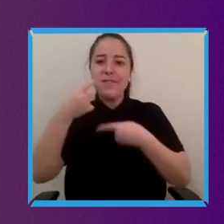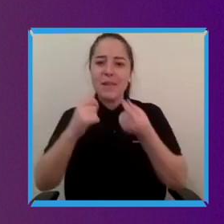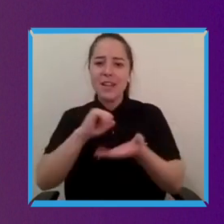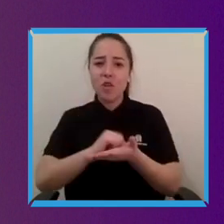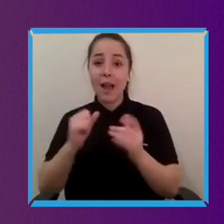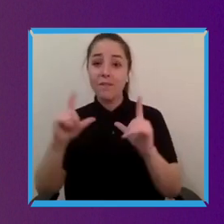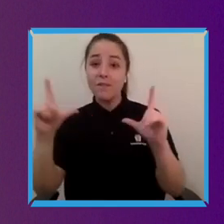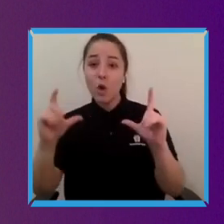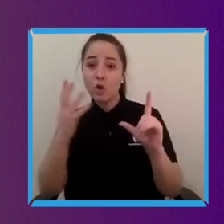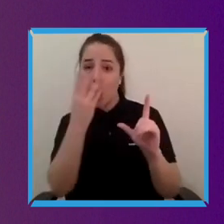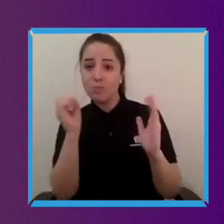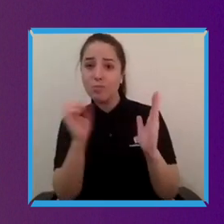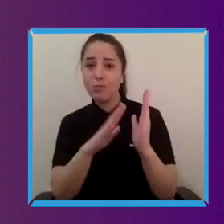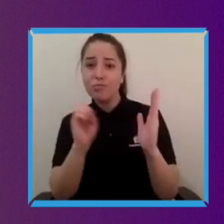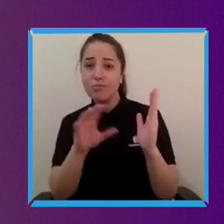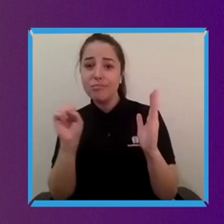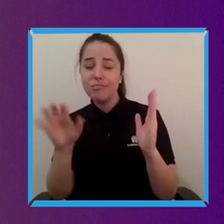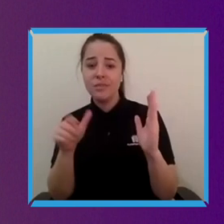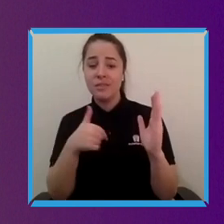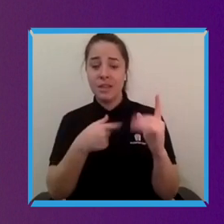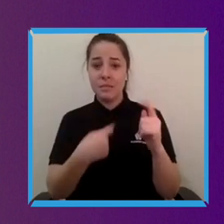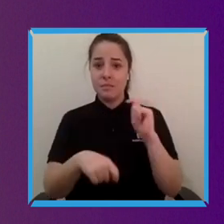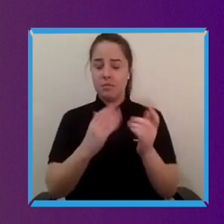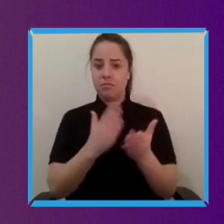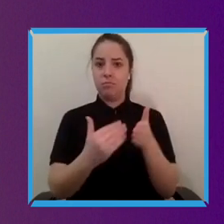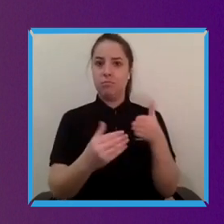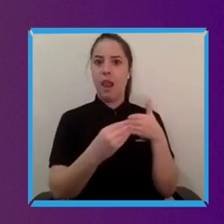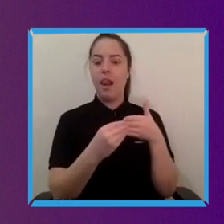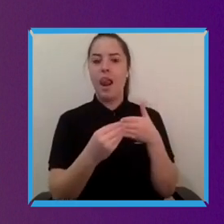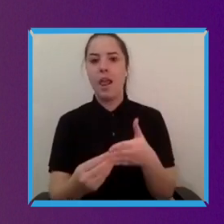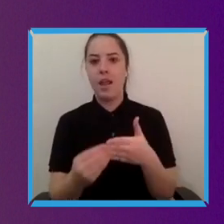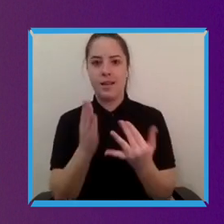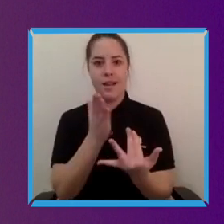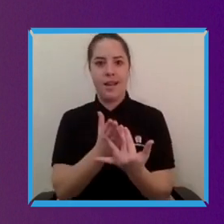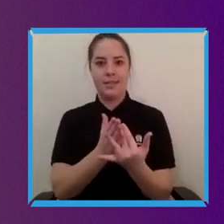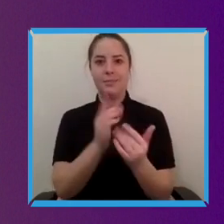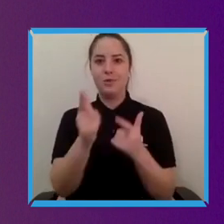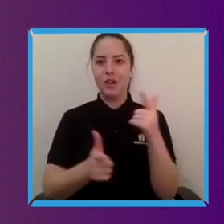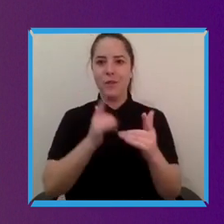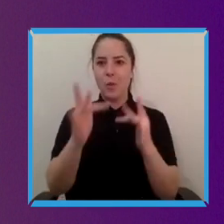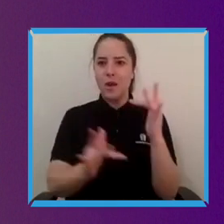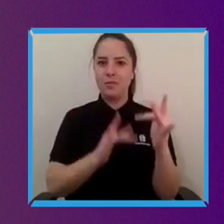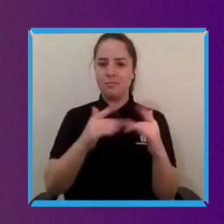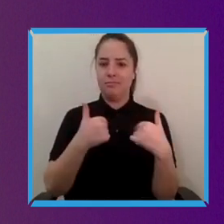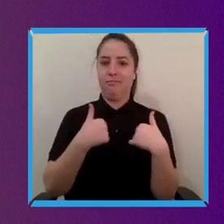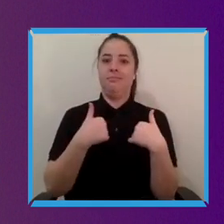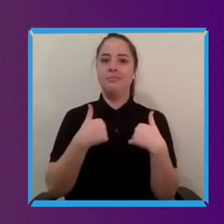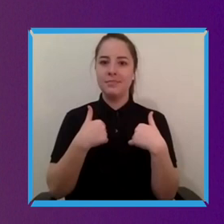and that sort of turned into one of the leading players for accessible travel in our sort of core markets in Western Europe